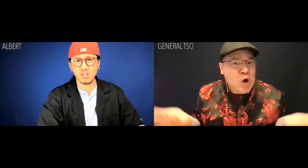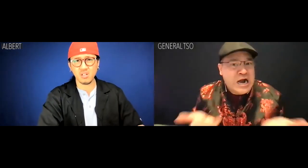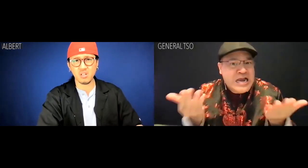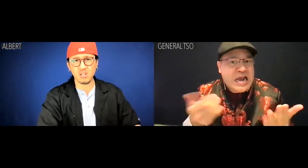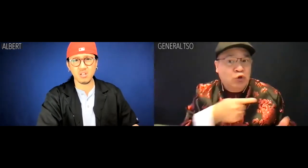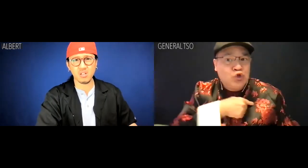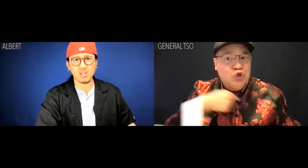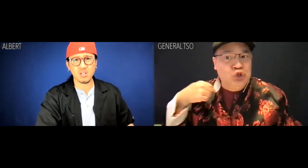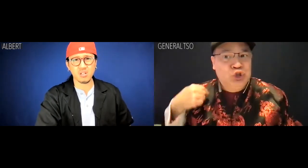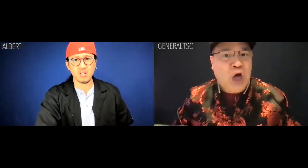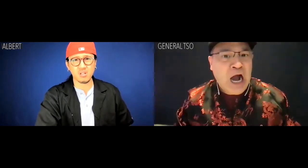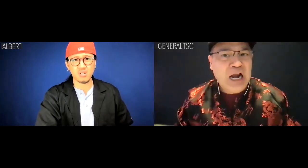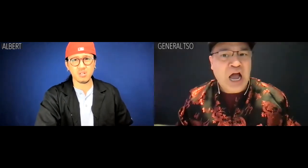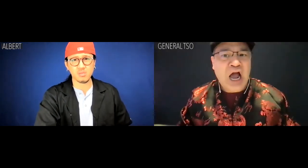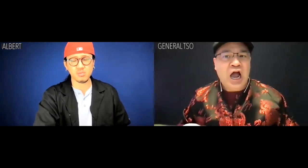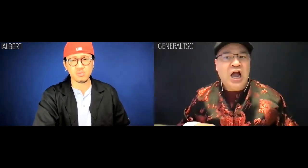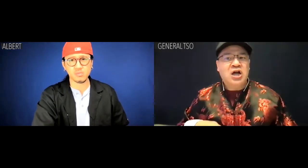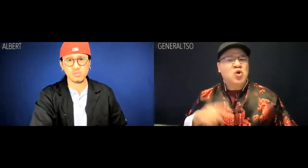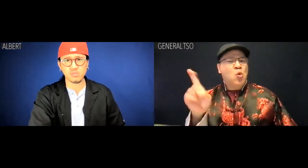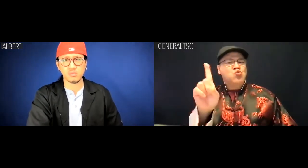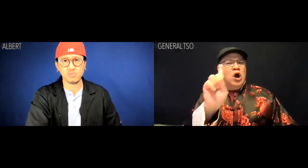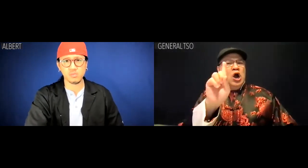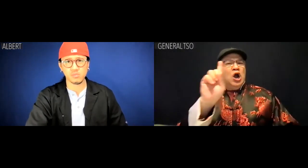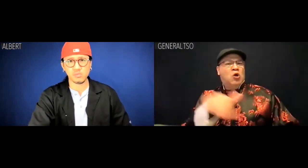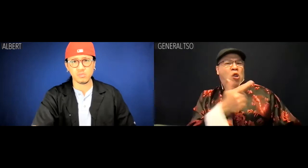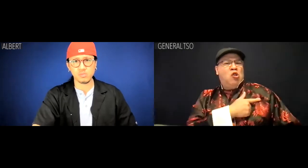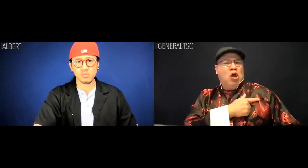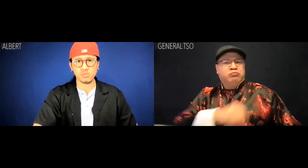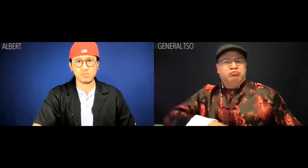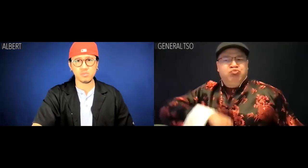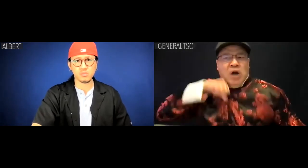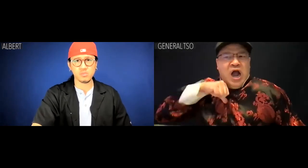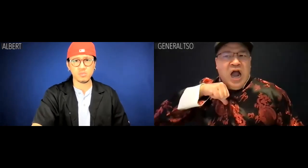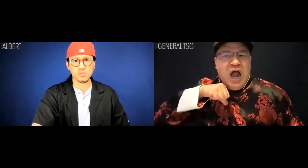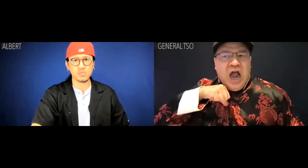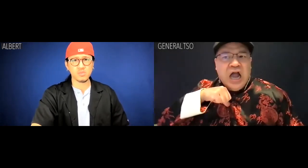but you're back in China now. Where is your national pride?